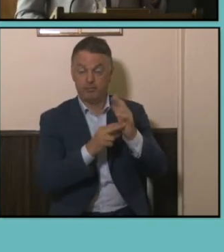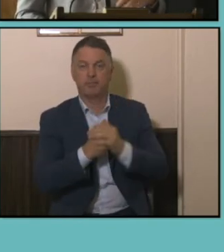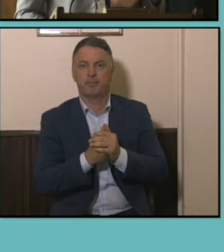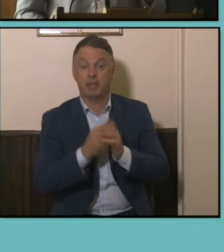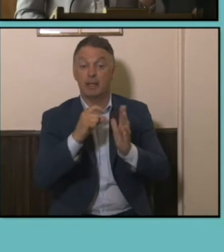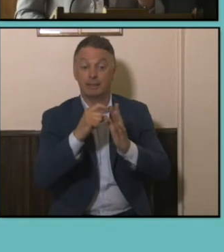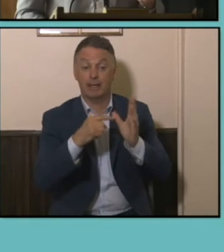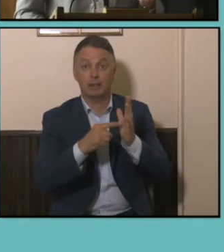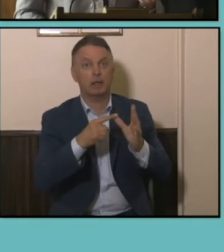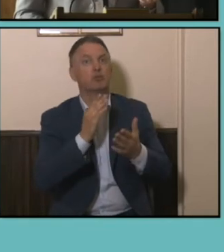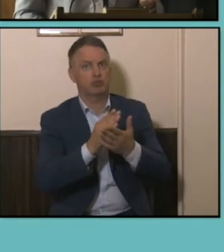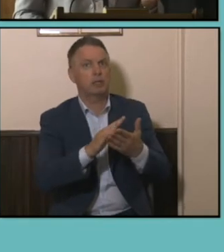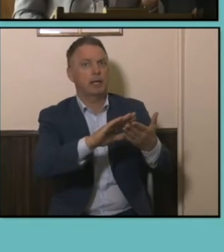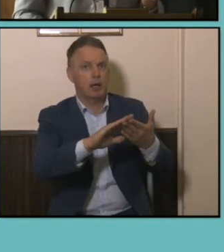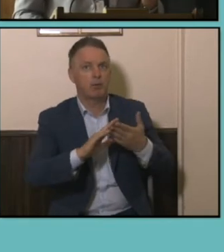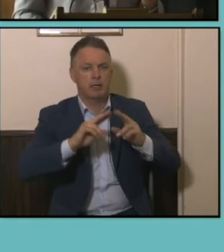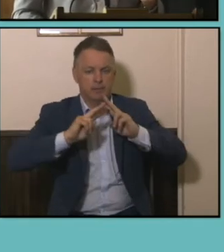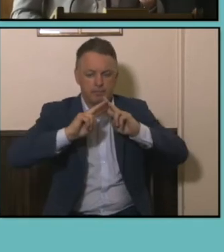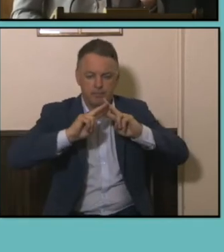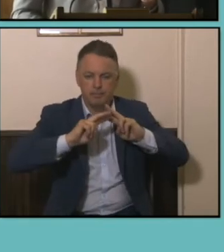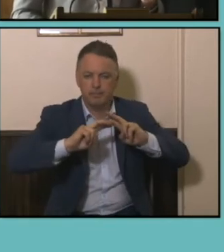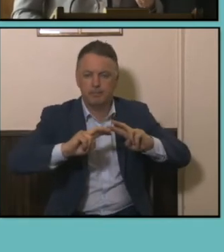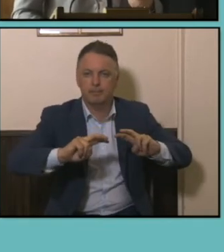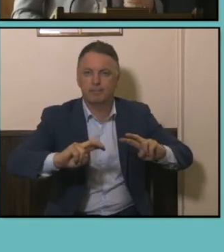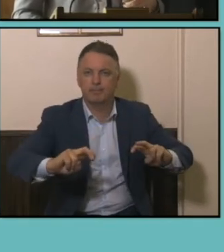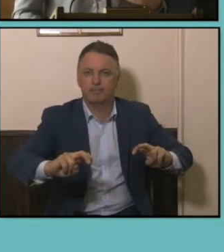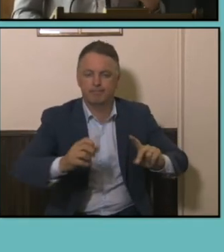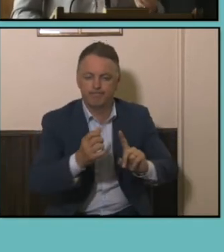able to go to a fine level of occupation, so we can actually get down to the four